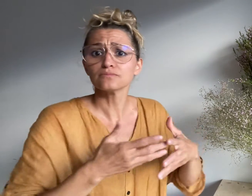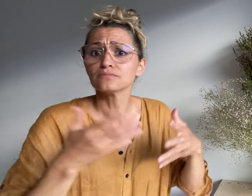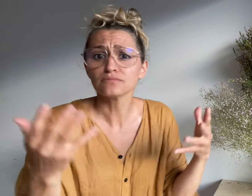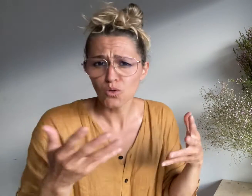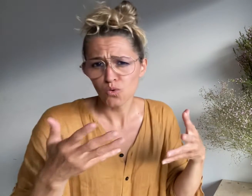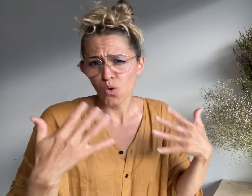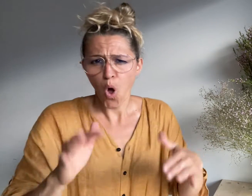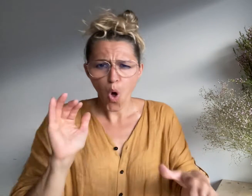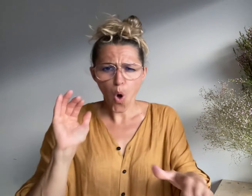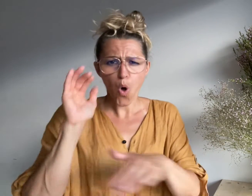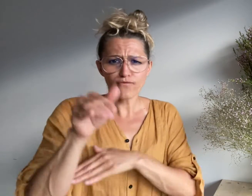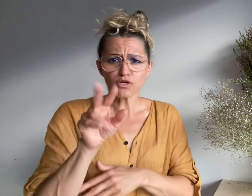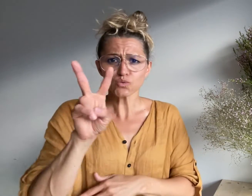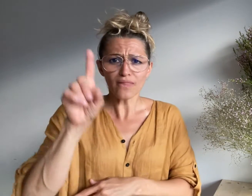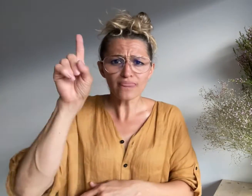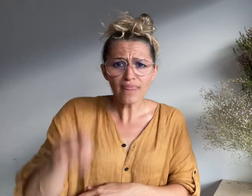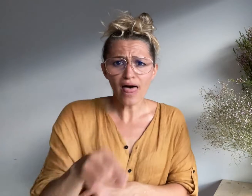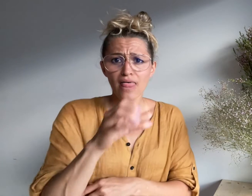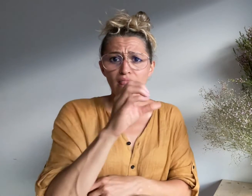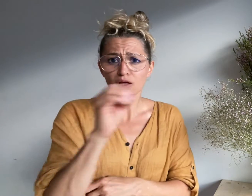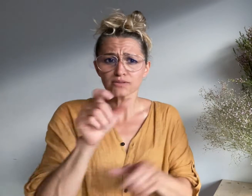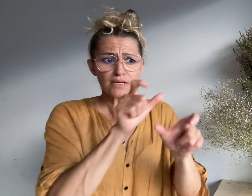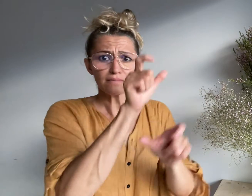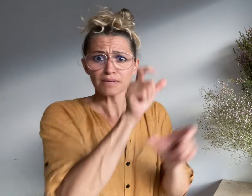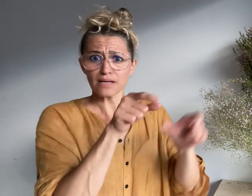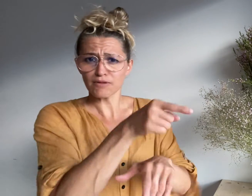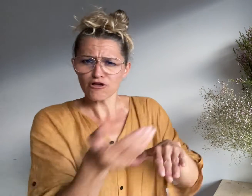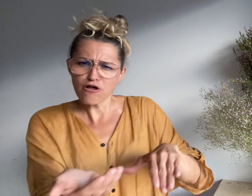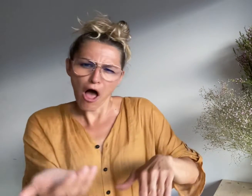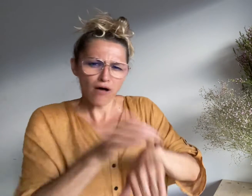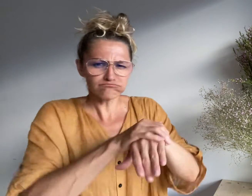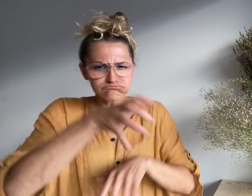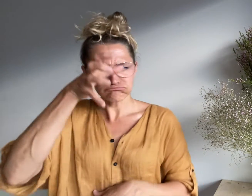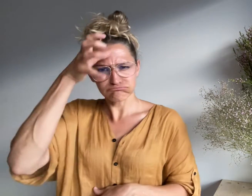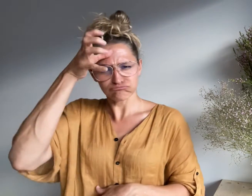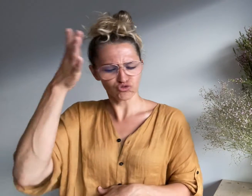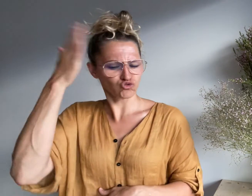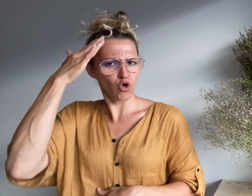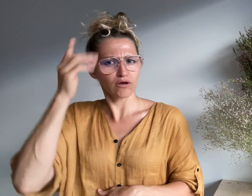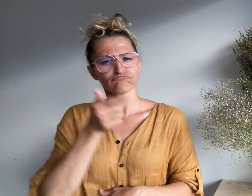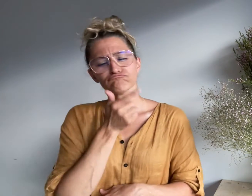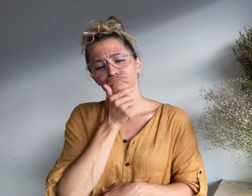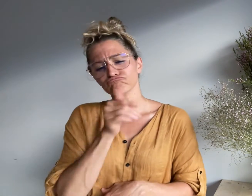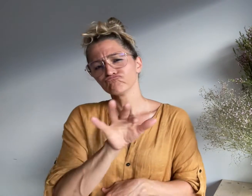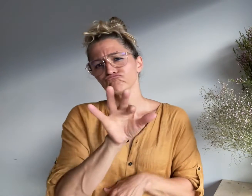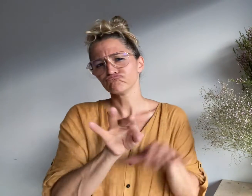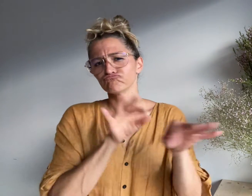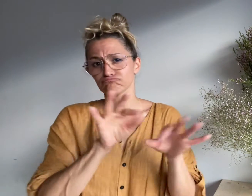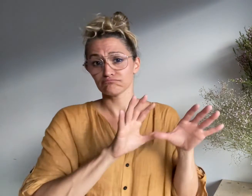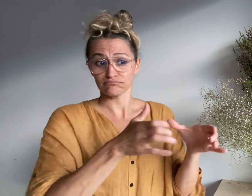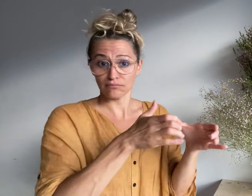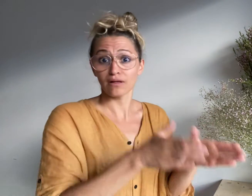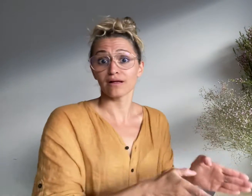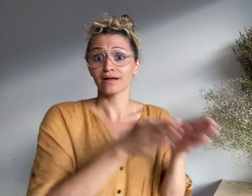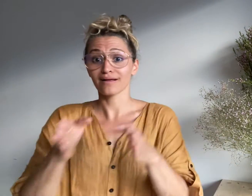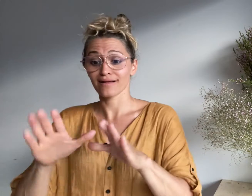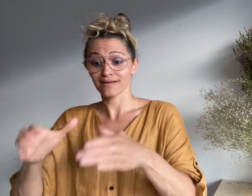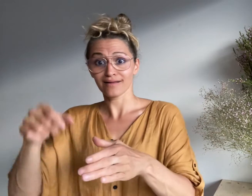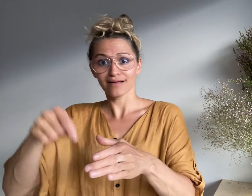which is selected by over 2,000 industry experts, and